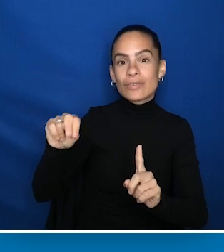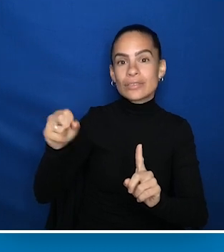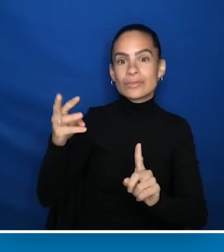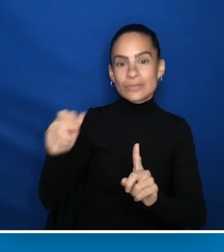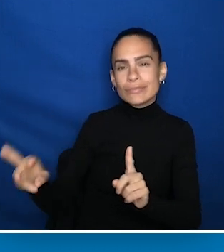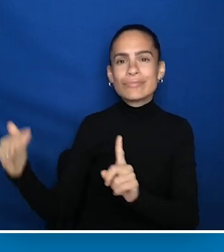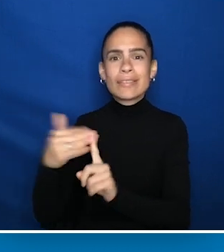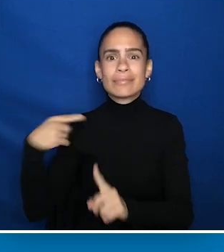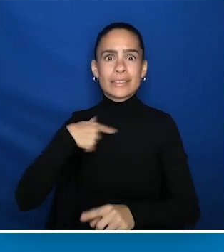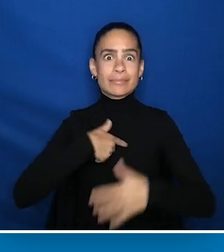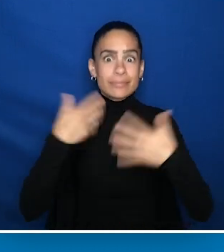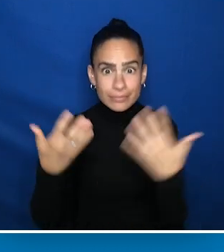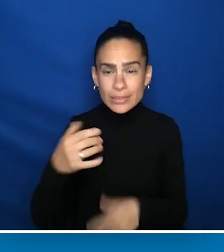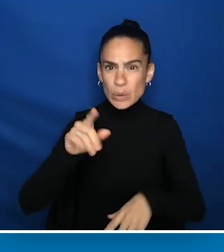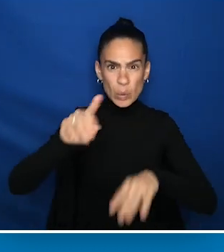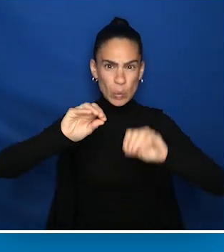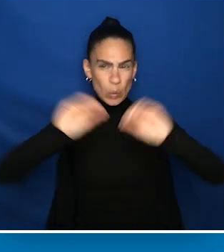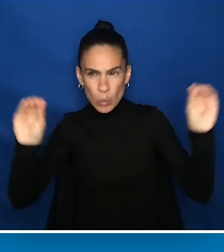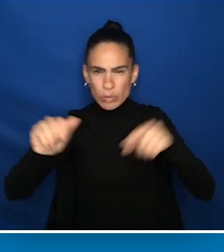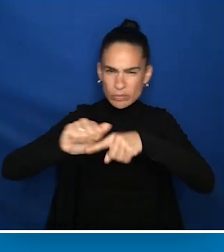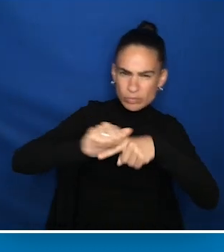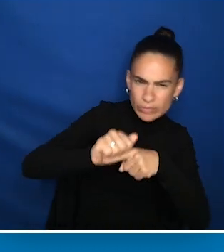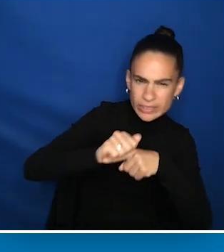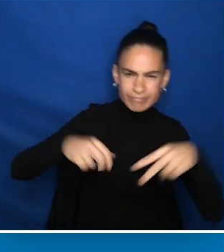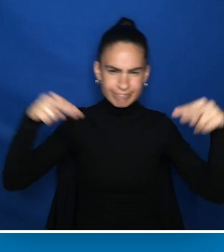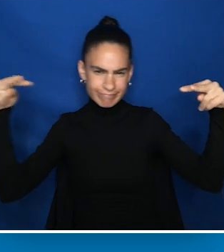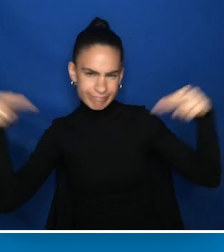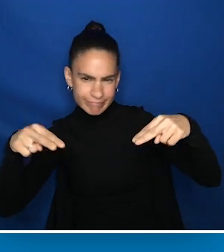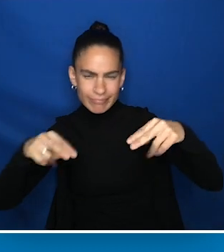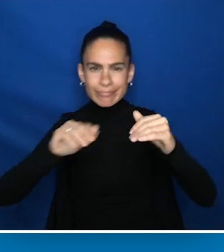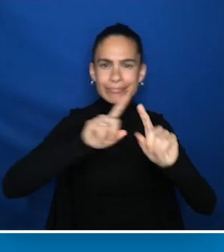that's been trained to look at how various forms of discrimination